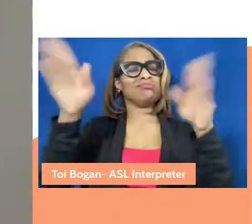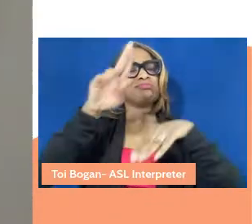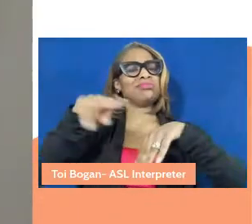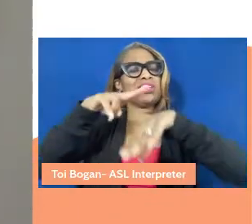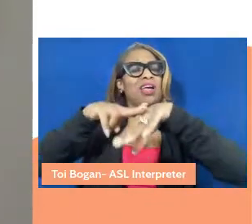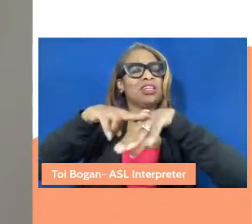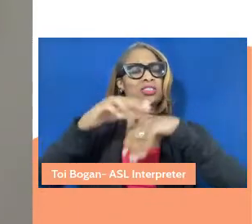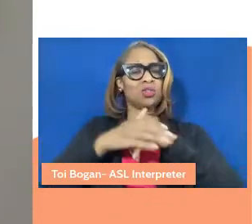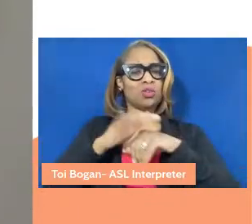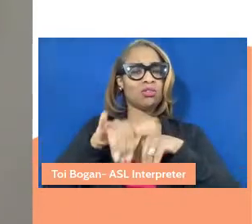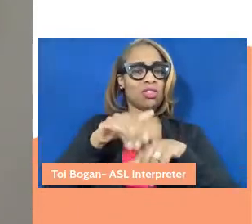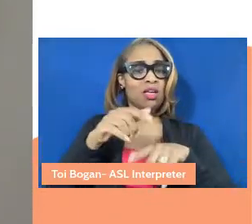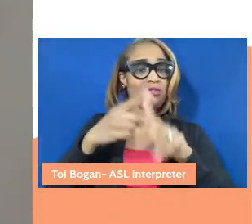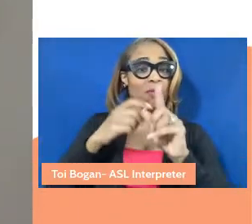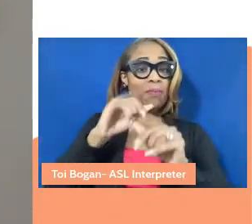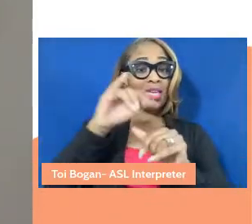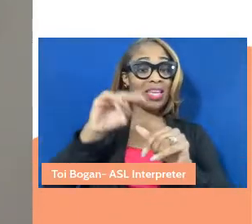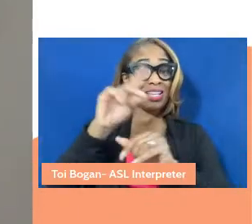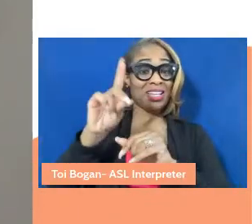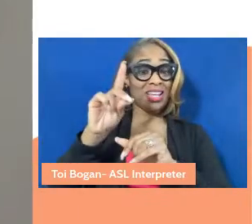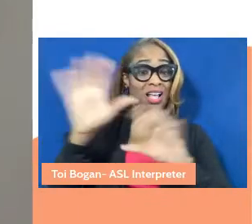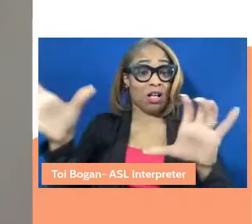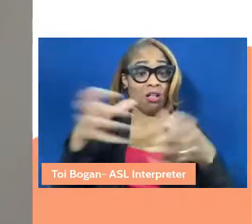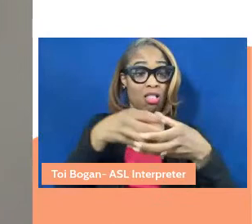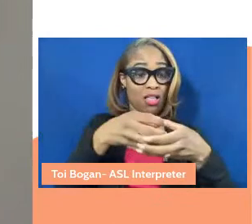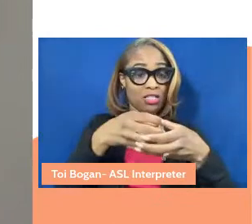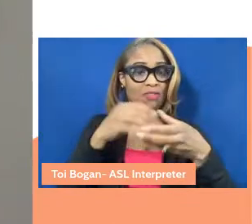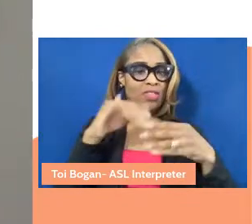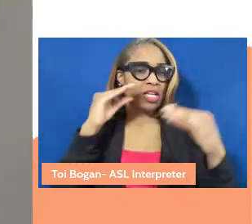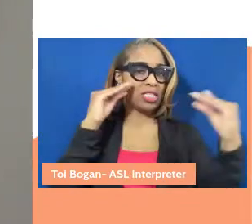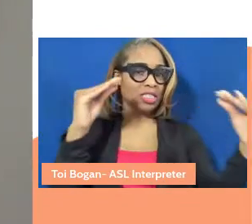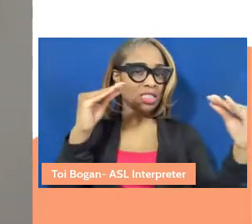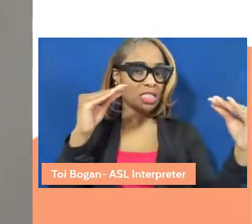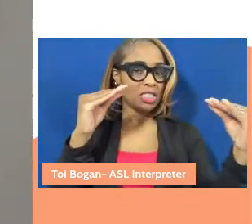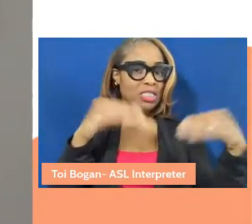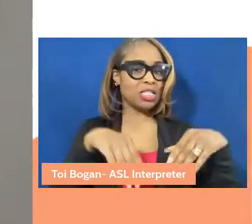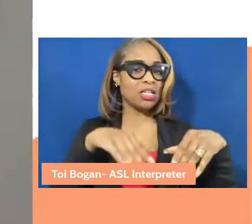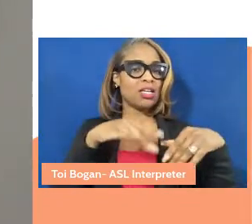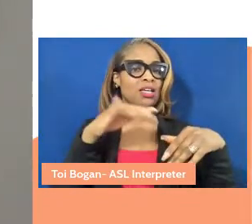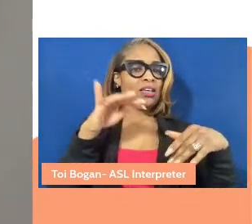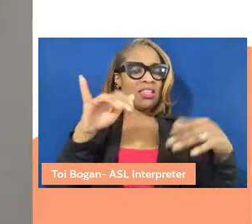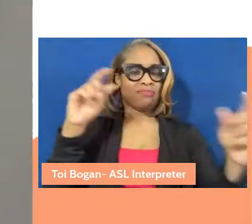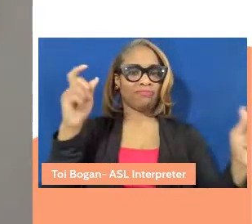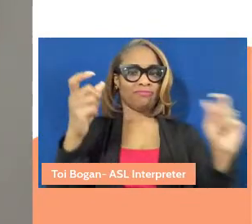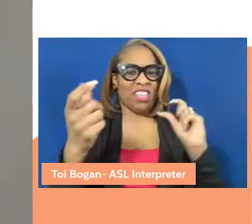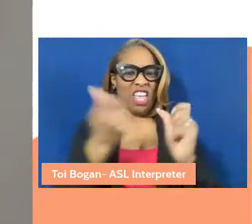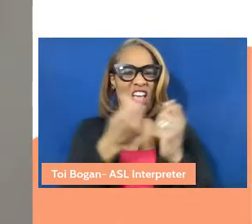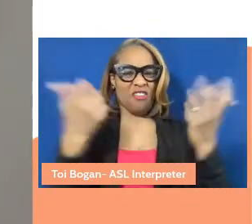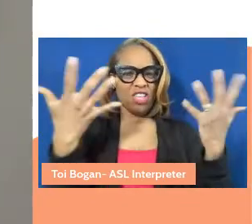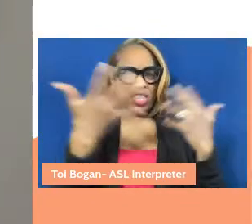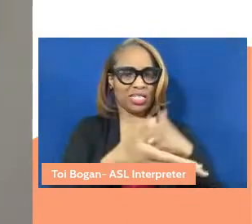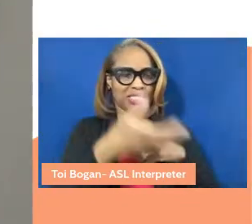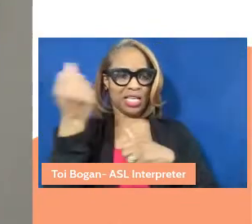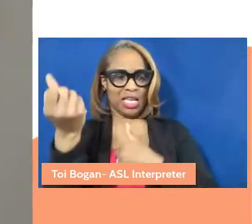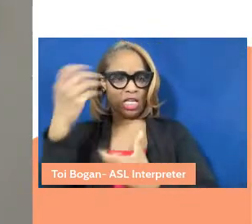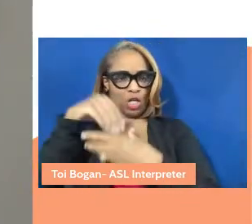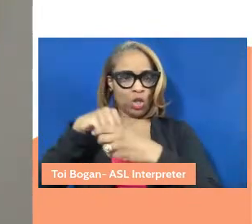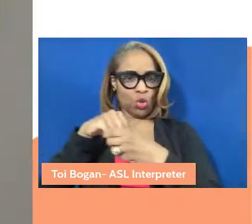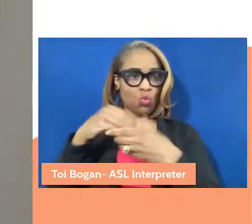NDN Collective, that teach about remediation of everything that was taken, including the land,